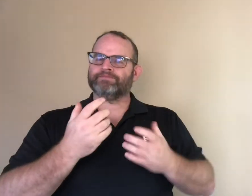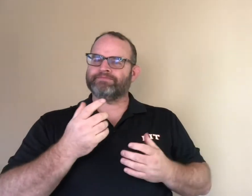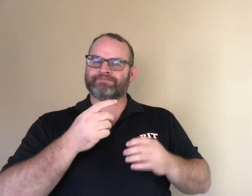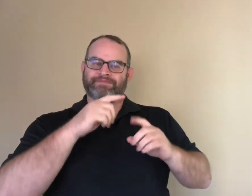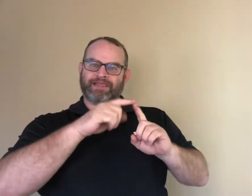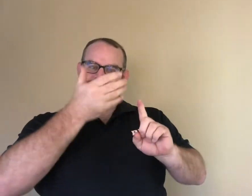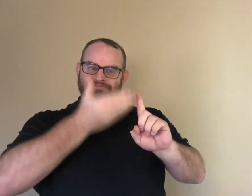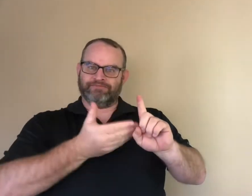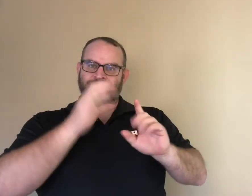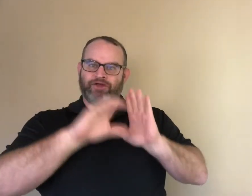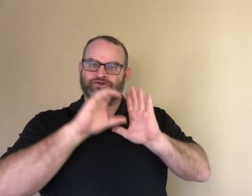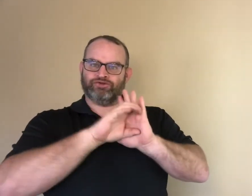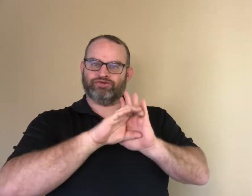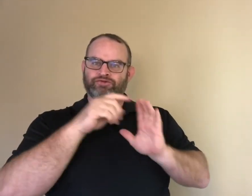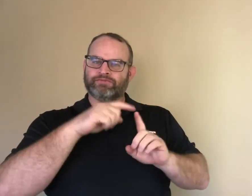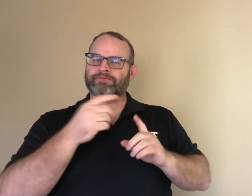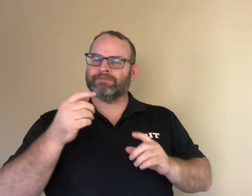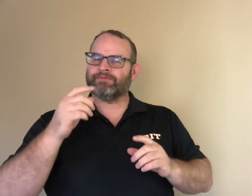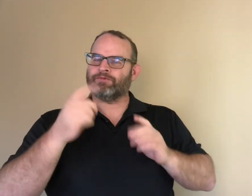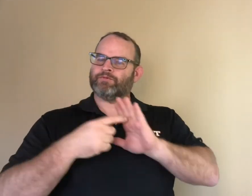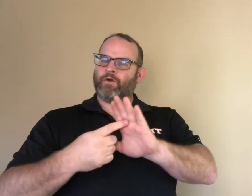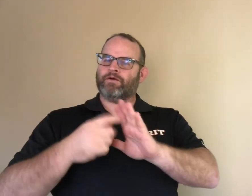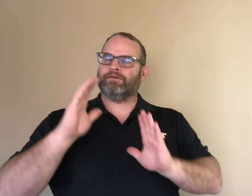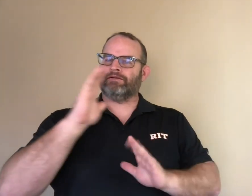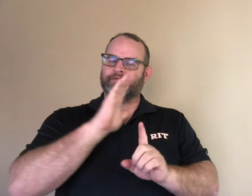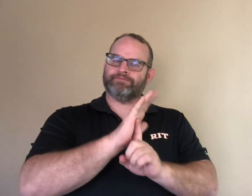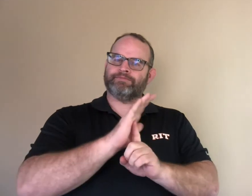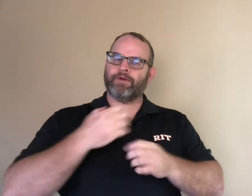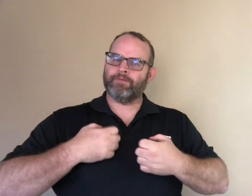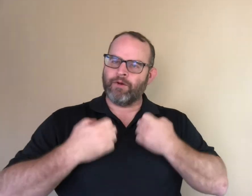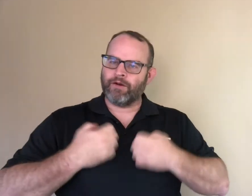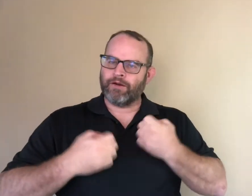Now, how can we make the character appealing and relatable for deaf readers?